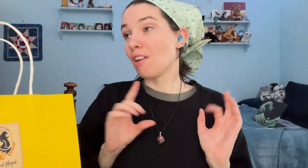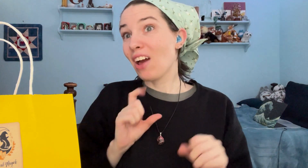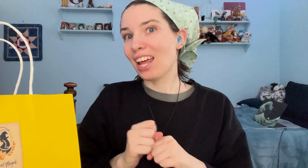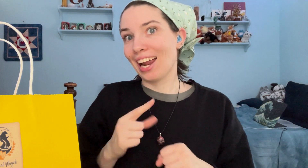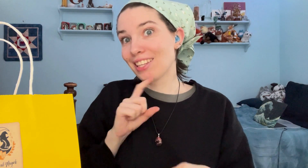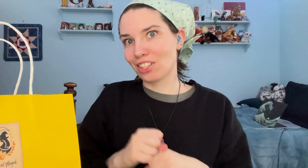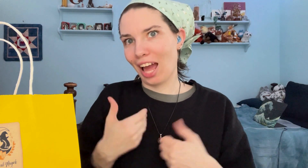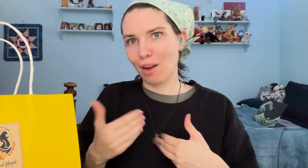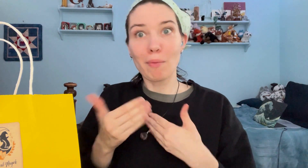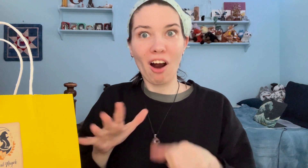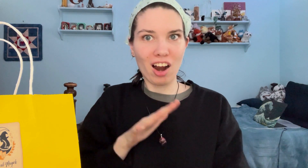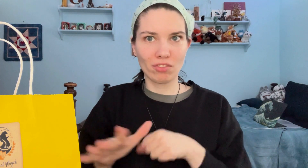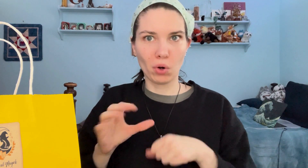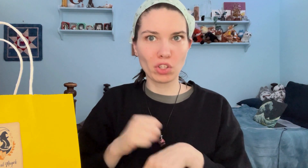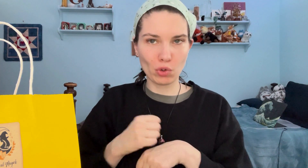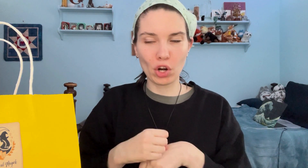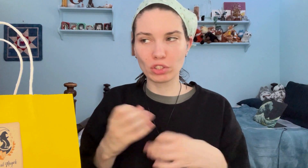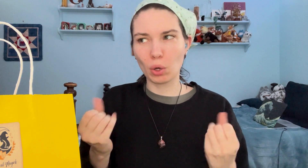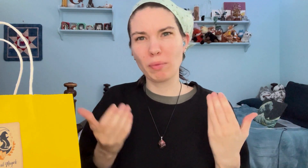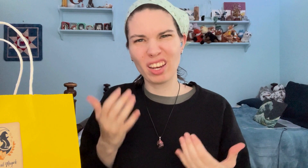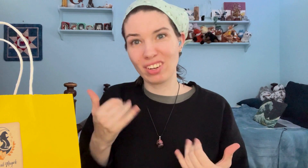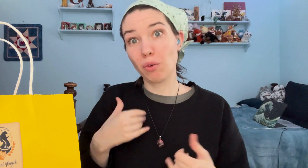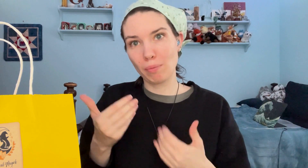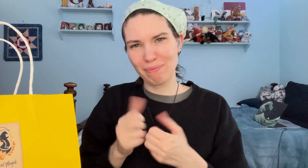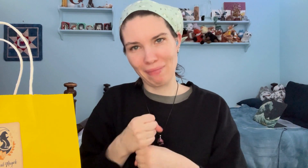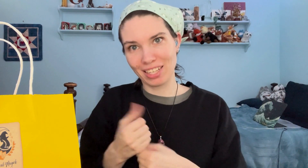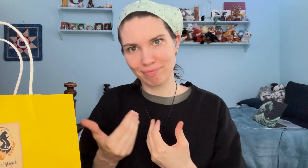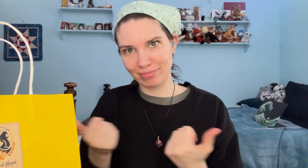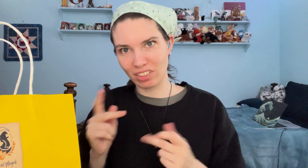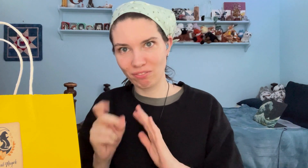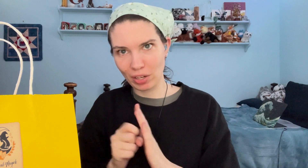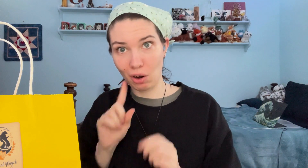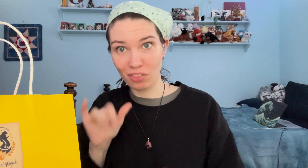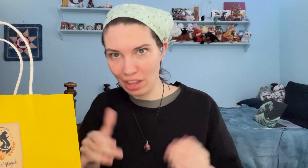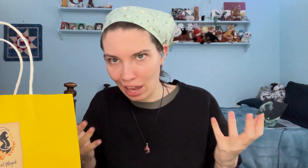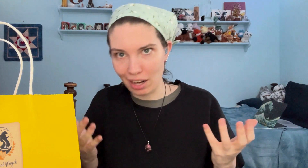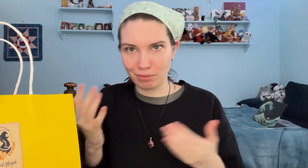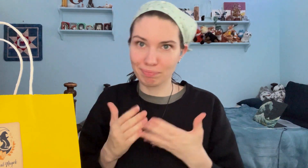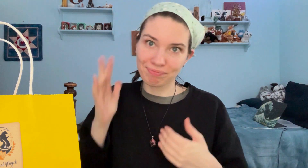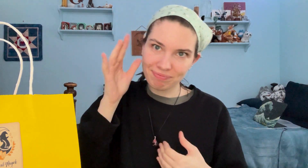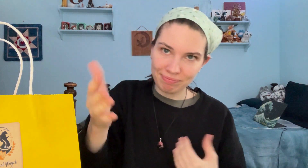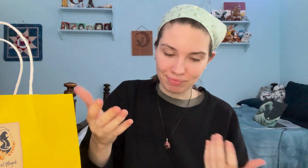I actually have a box full of crystals, so maybe I'd make a separate video on that someday